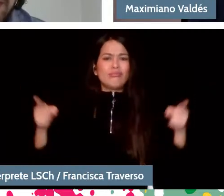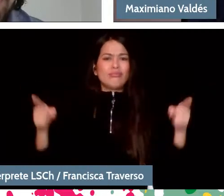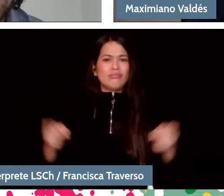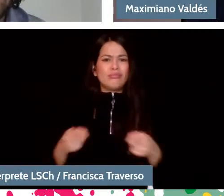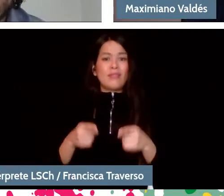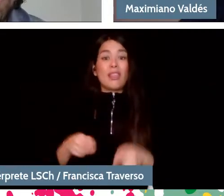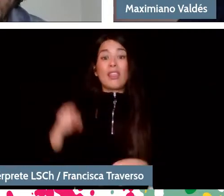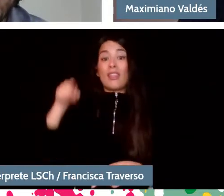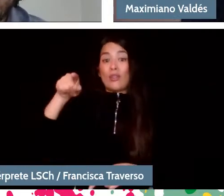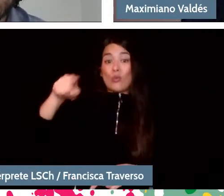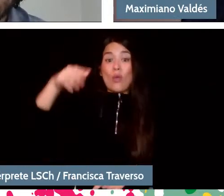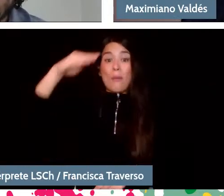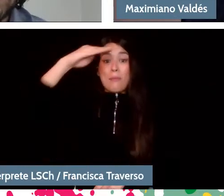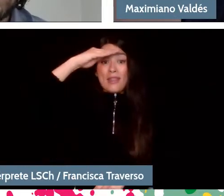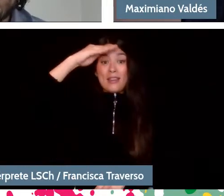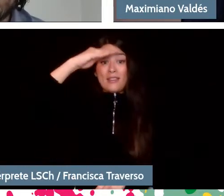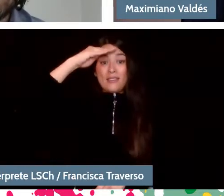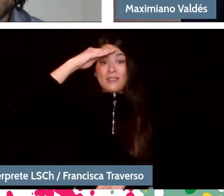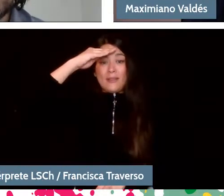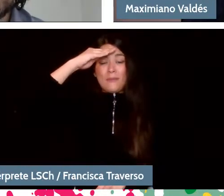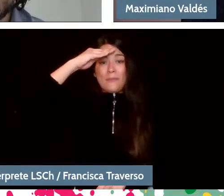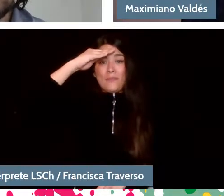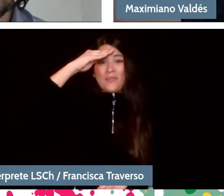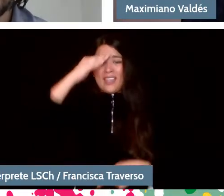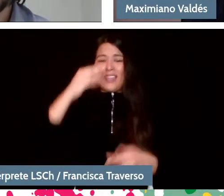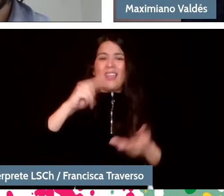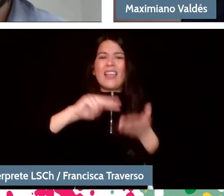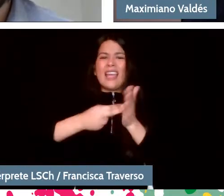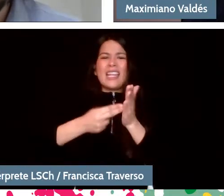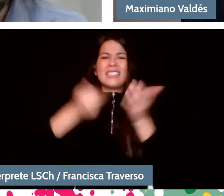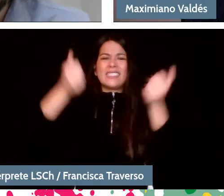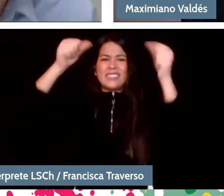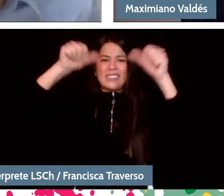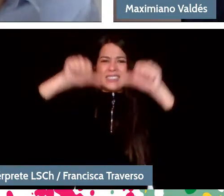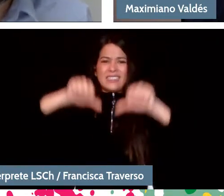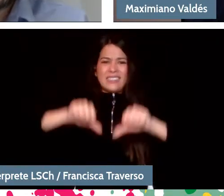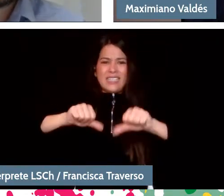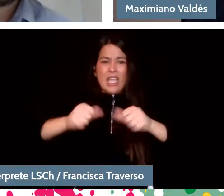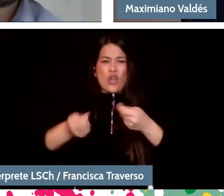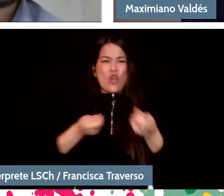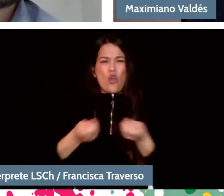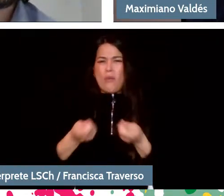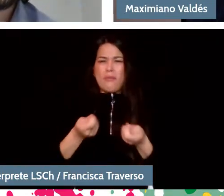but also from this broader point of view: the economic crisis, etc. Well, of course, we have to remember